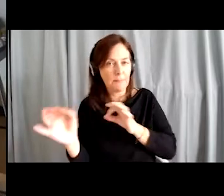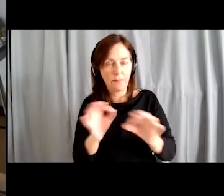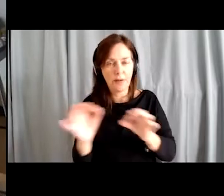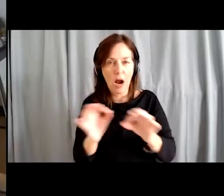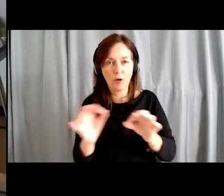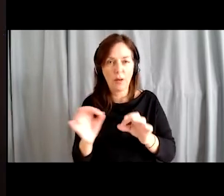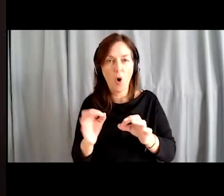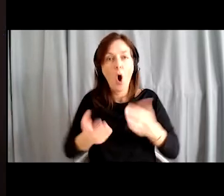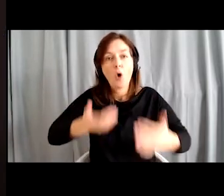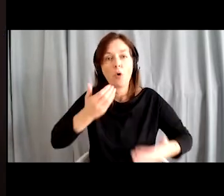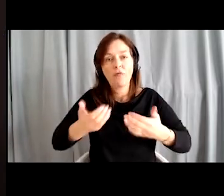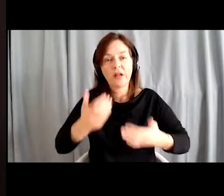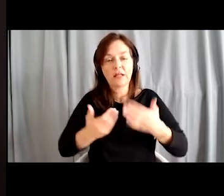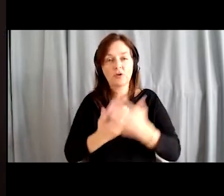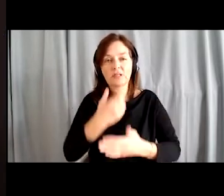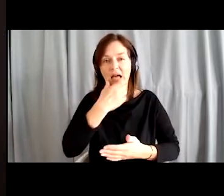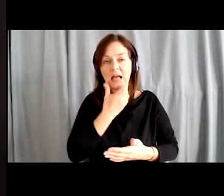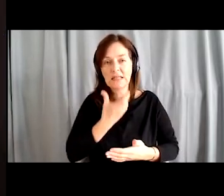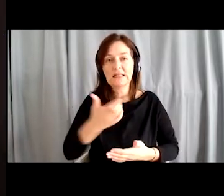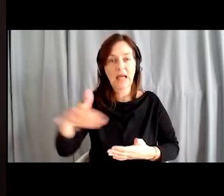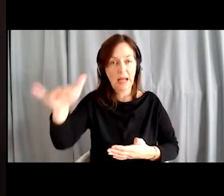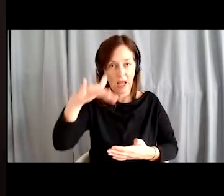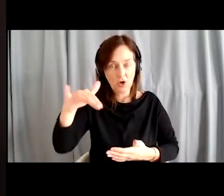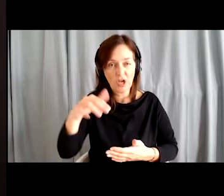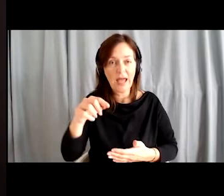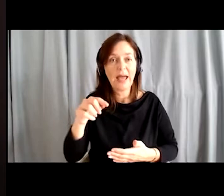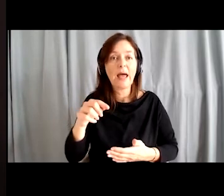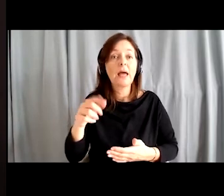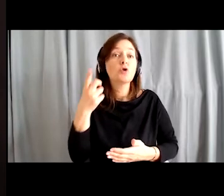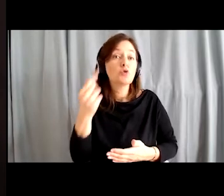where together with the elderly, we discuss current topics